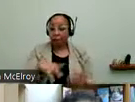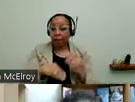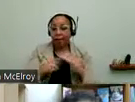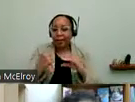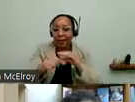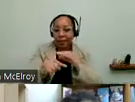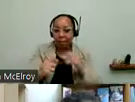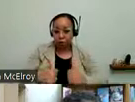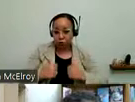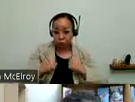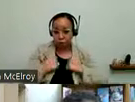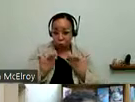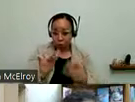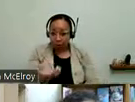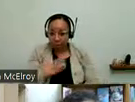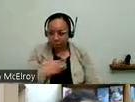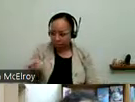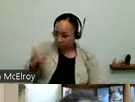email address, if you want to see that. And our staff member will review that